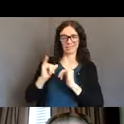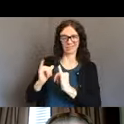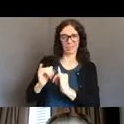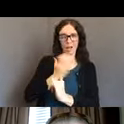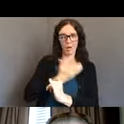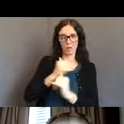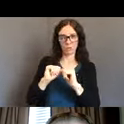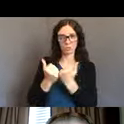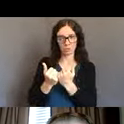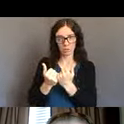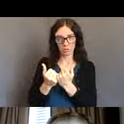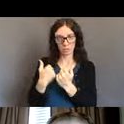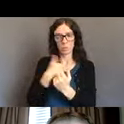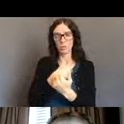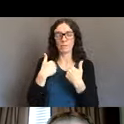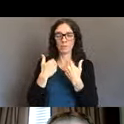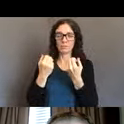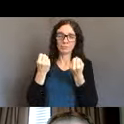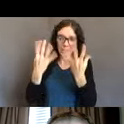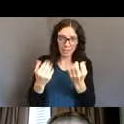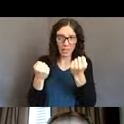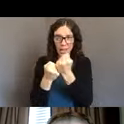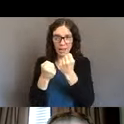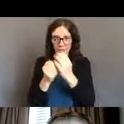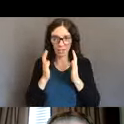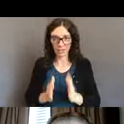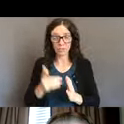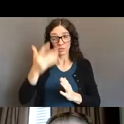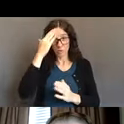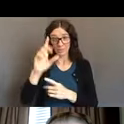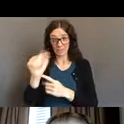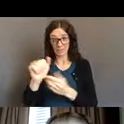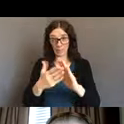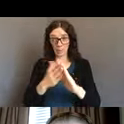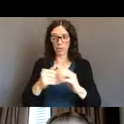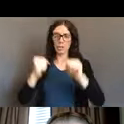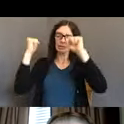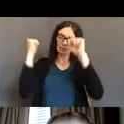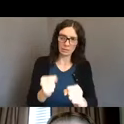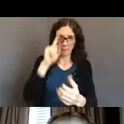In the disability rights community there's a saying, nothing about us without us. And that is true for this presentation.